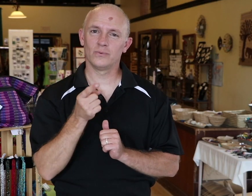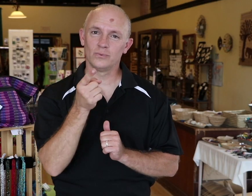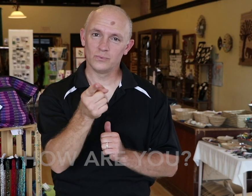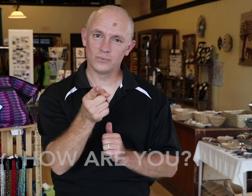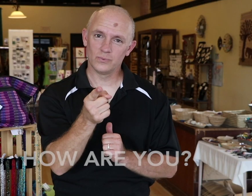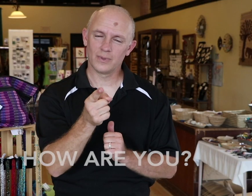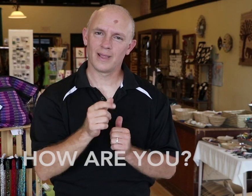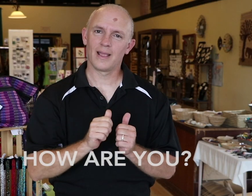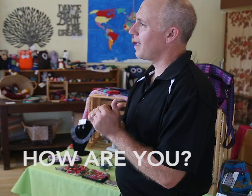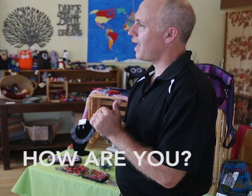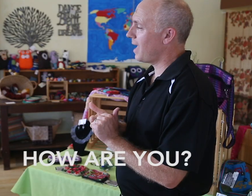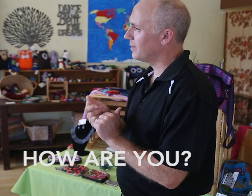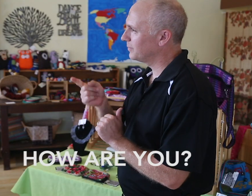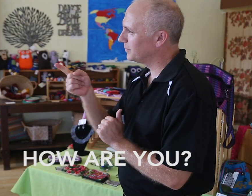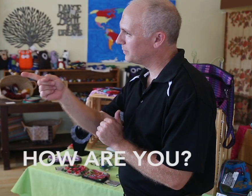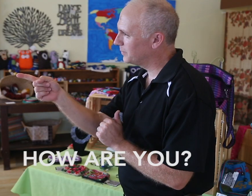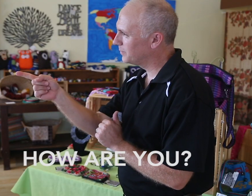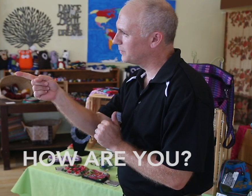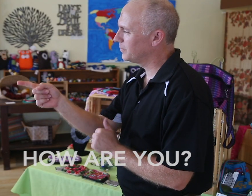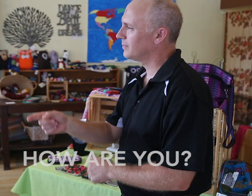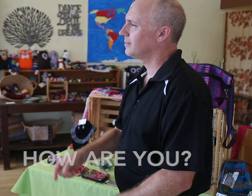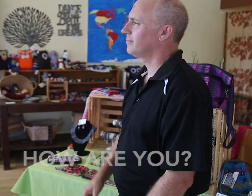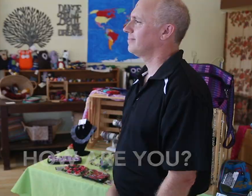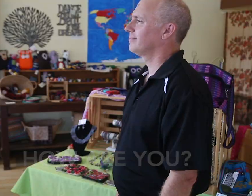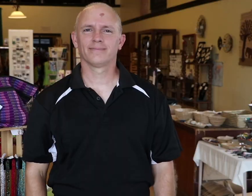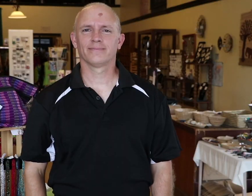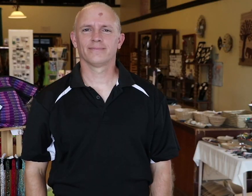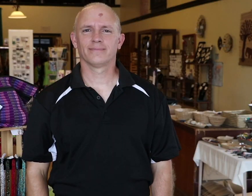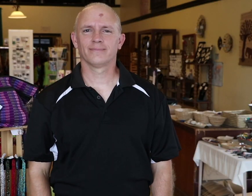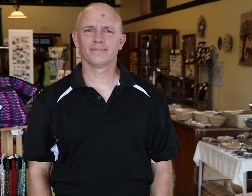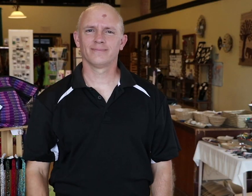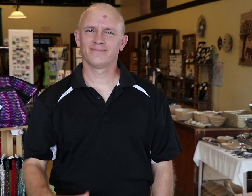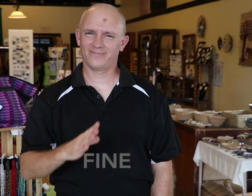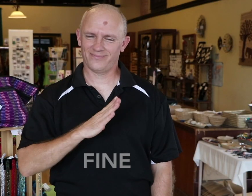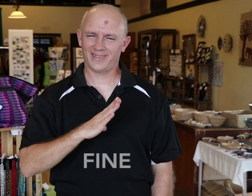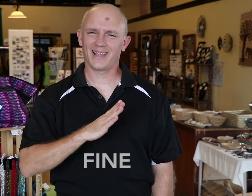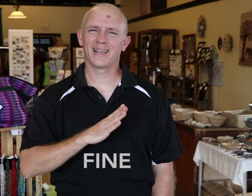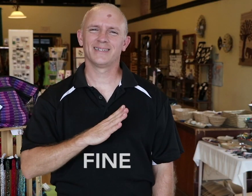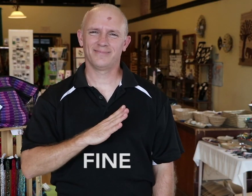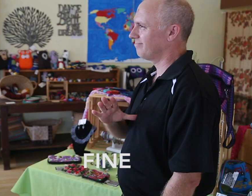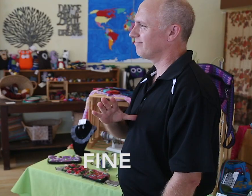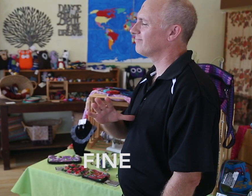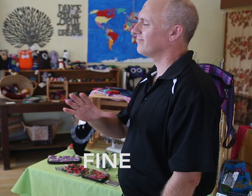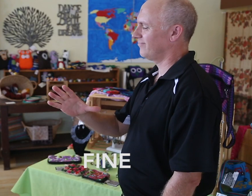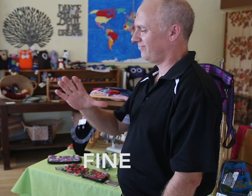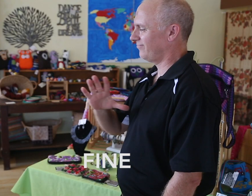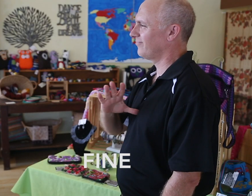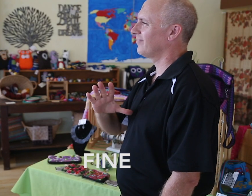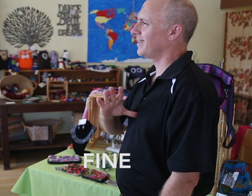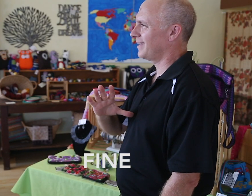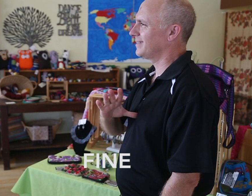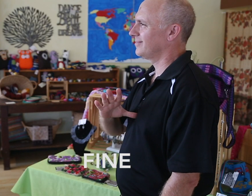How are you? Fine